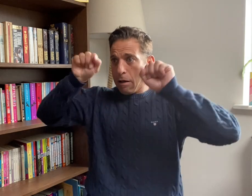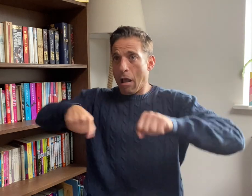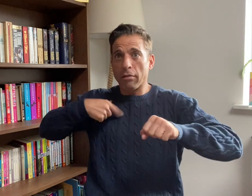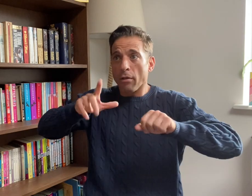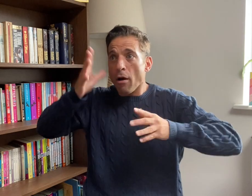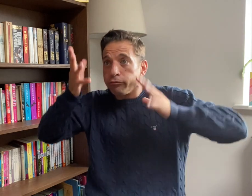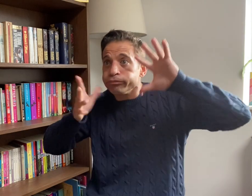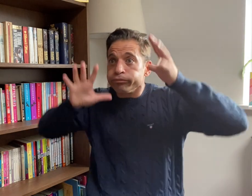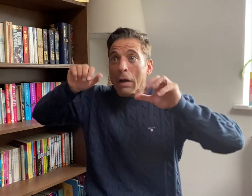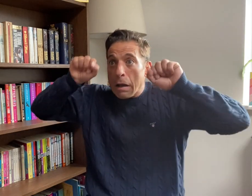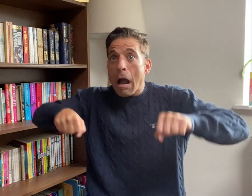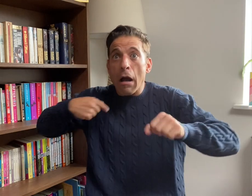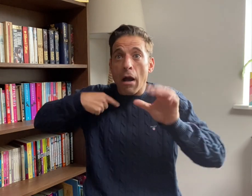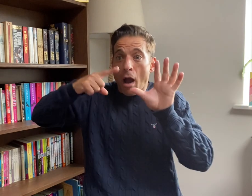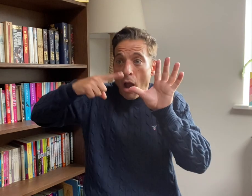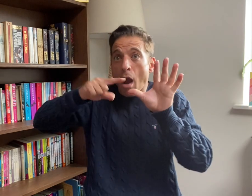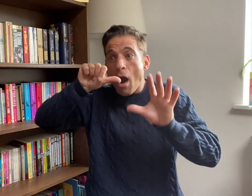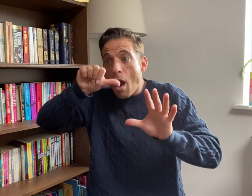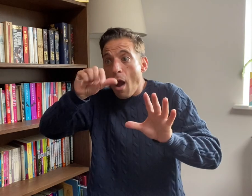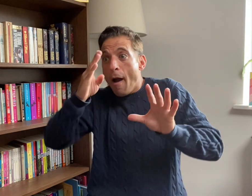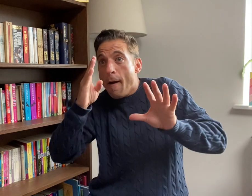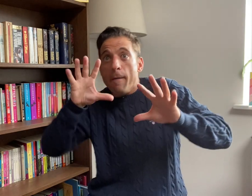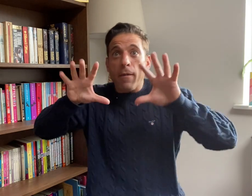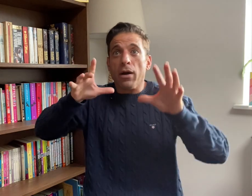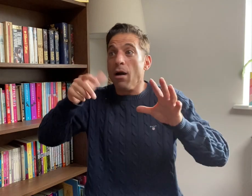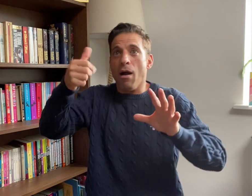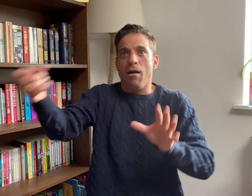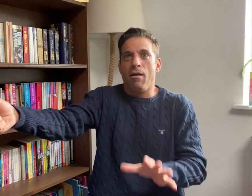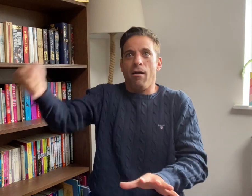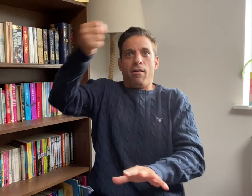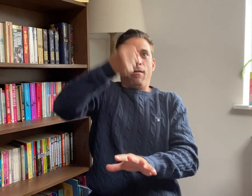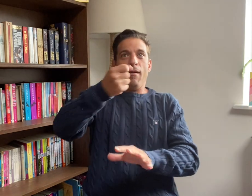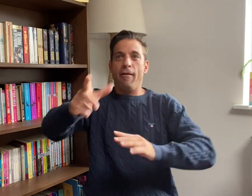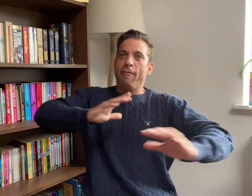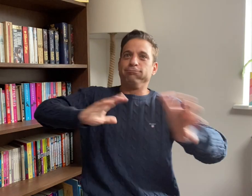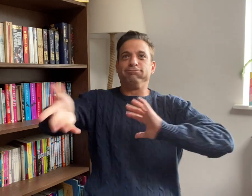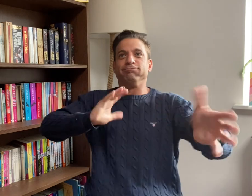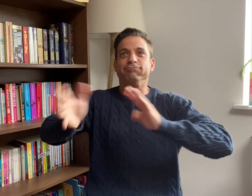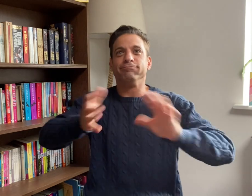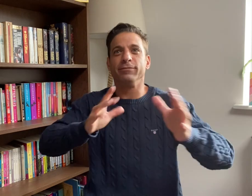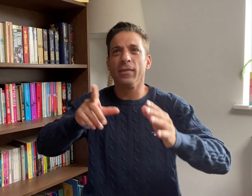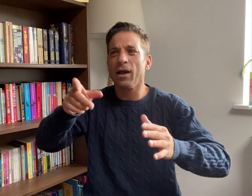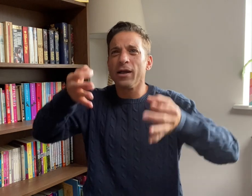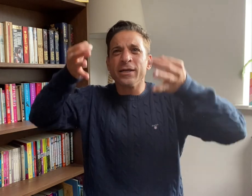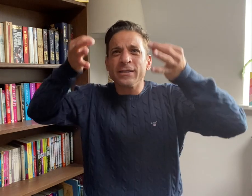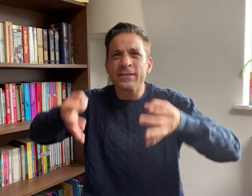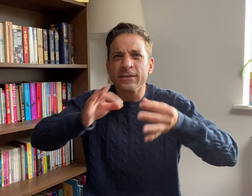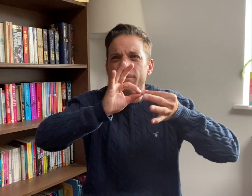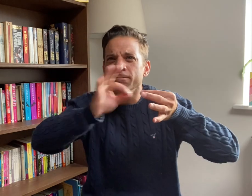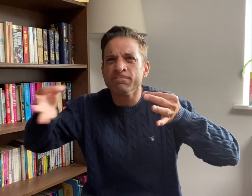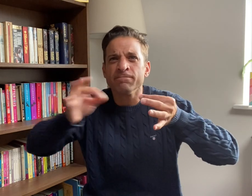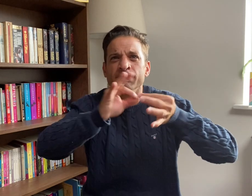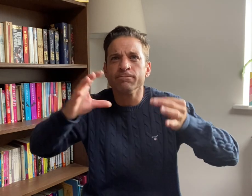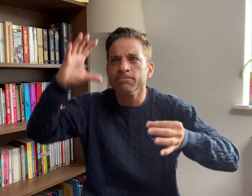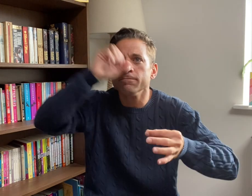and they would never know because they do not know sign language.